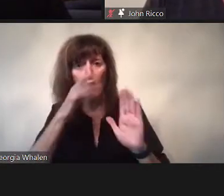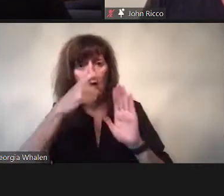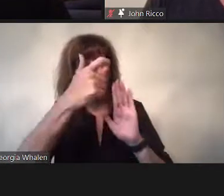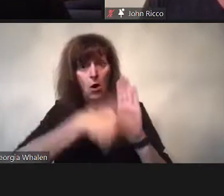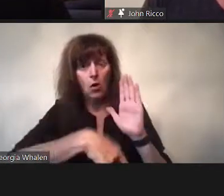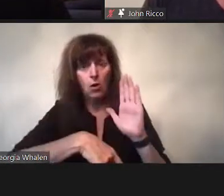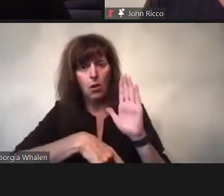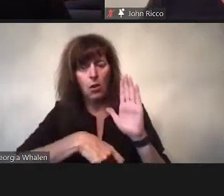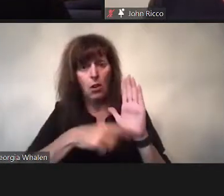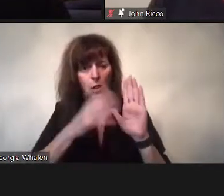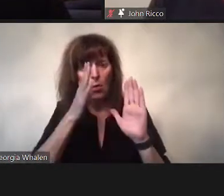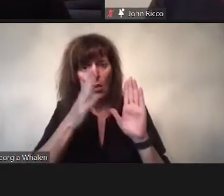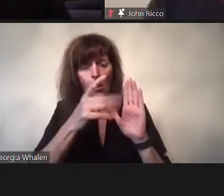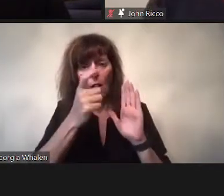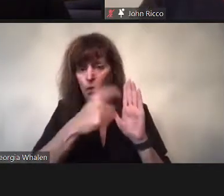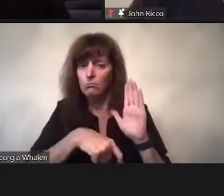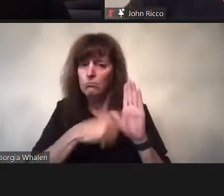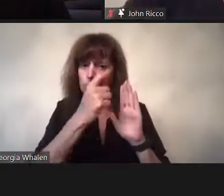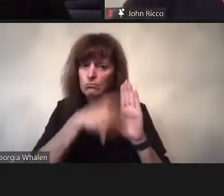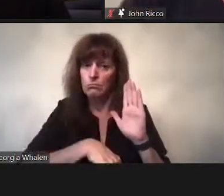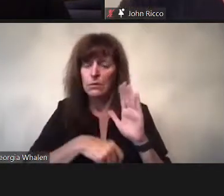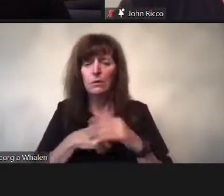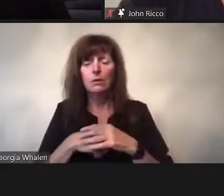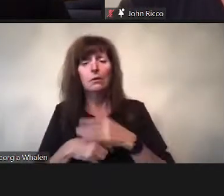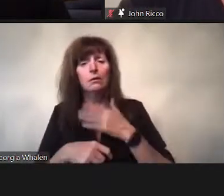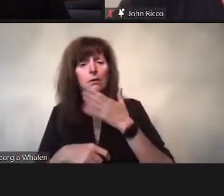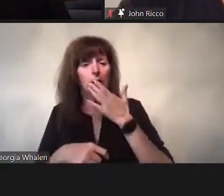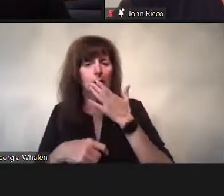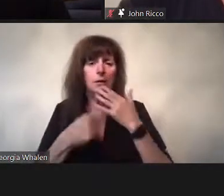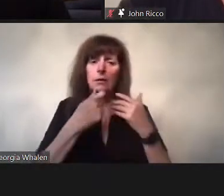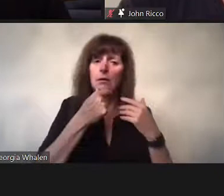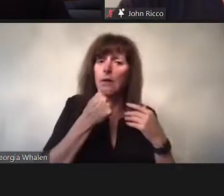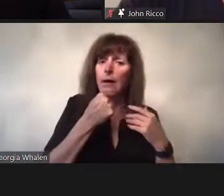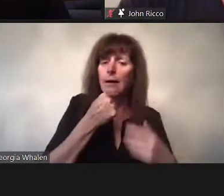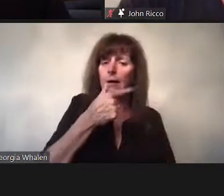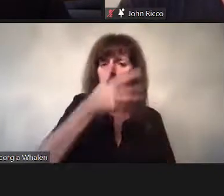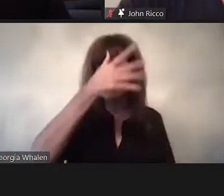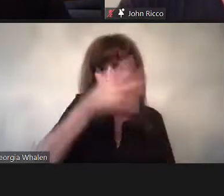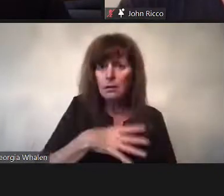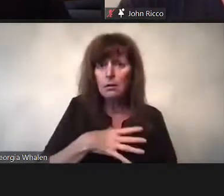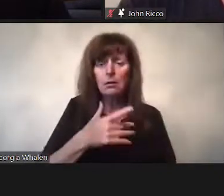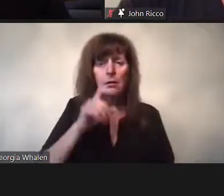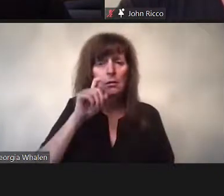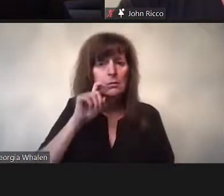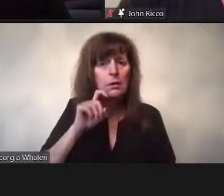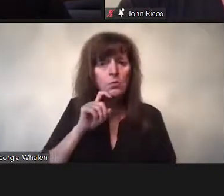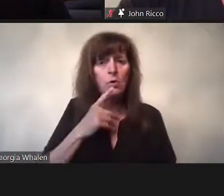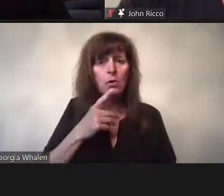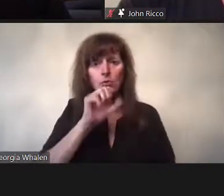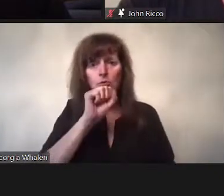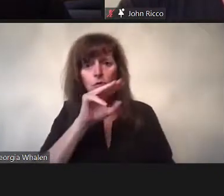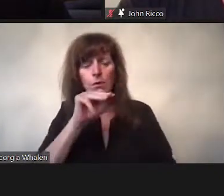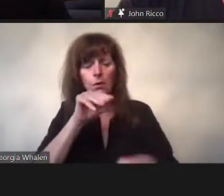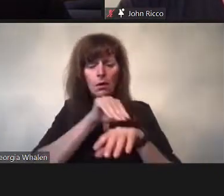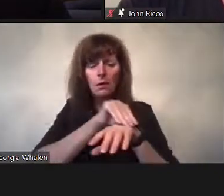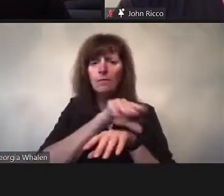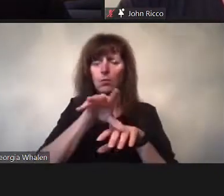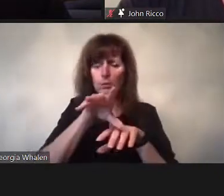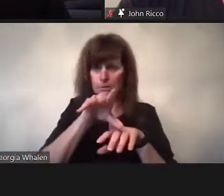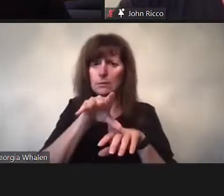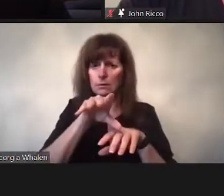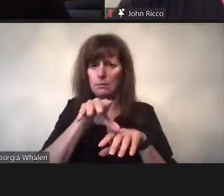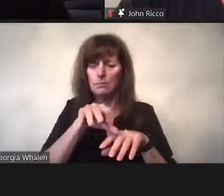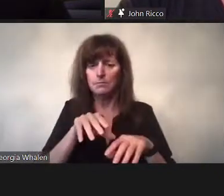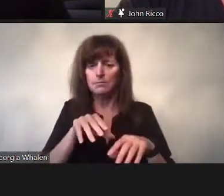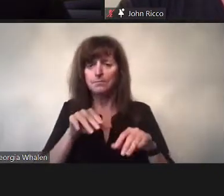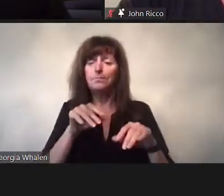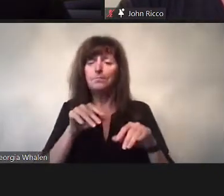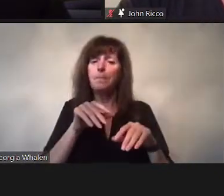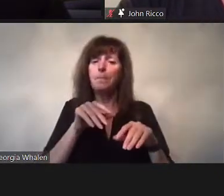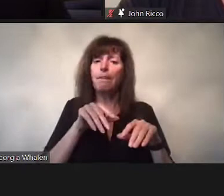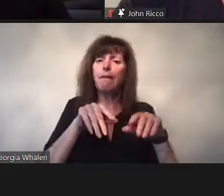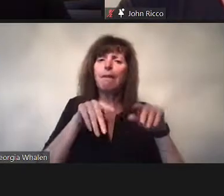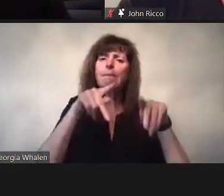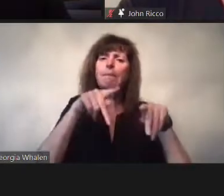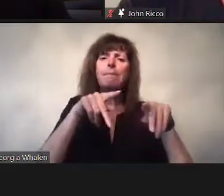It’s all from stuff other people are doing.